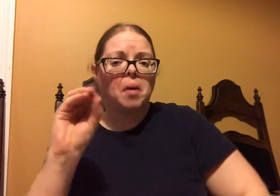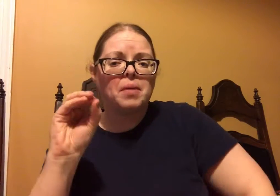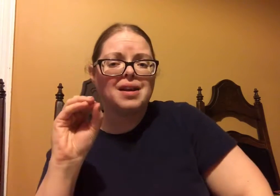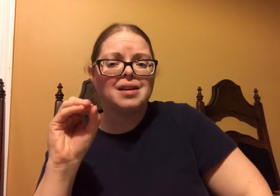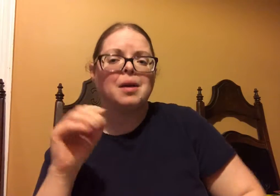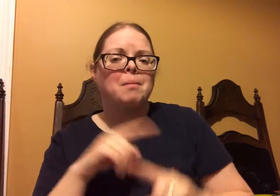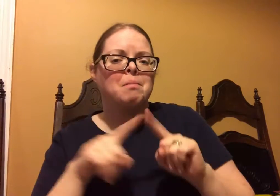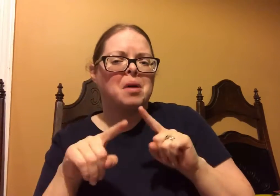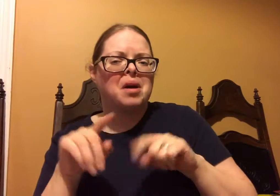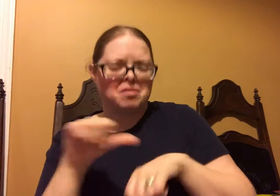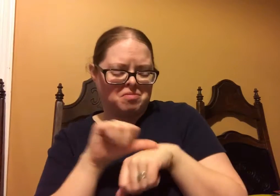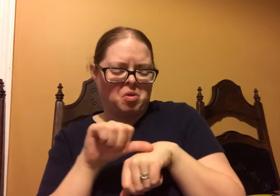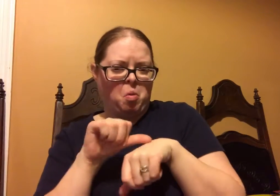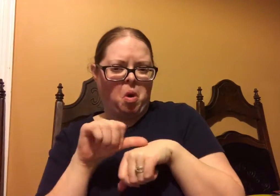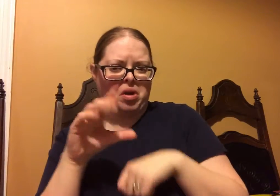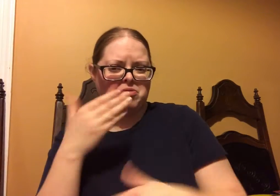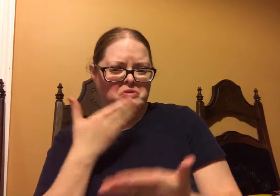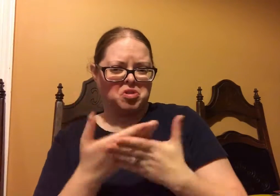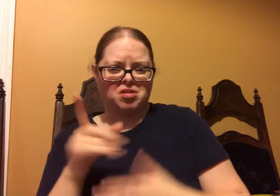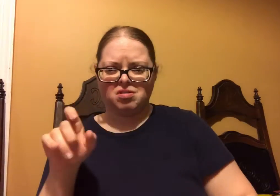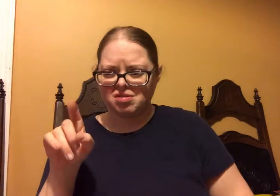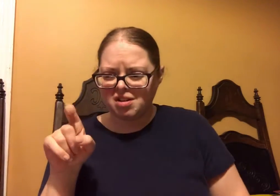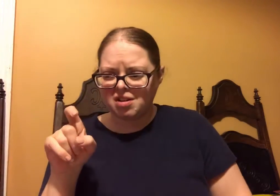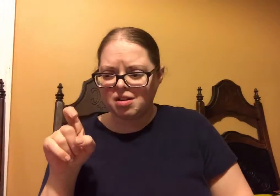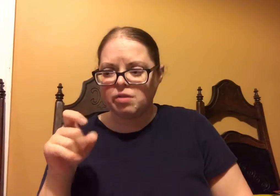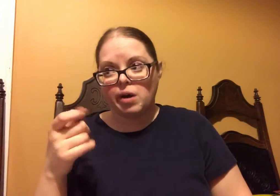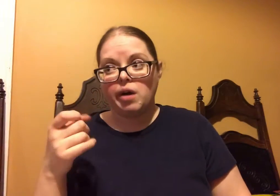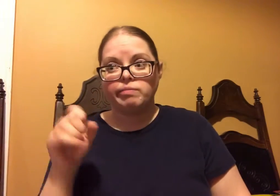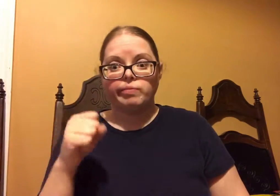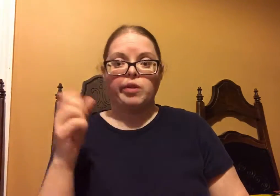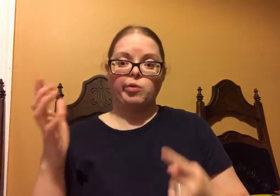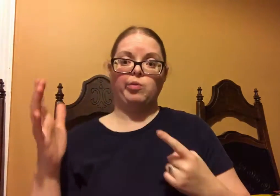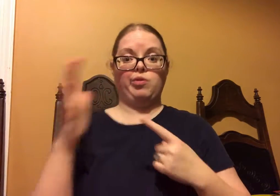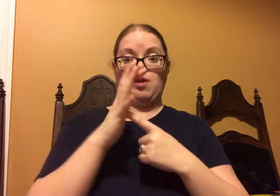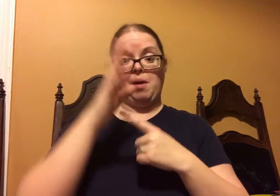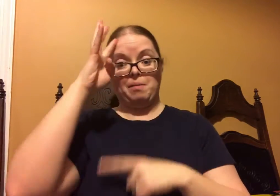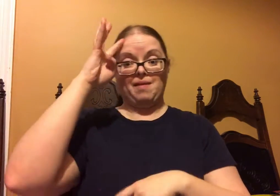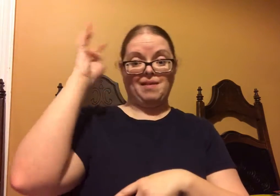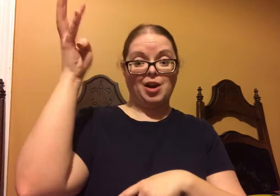So it seemed like it was a really good company, but I wanted to know more.